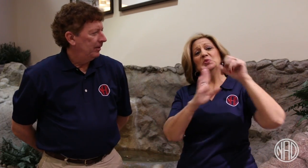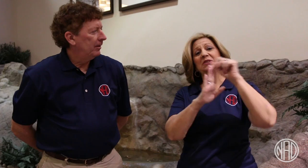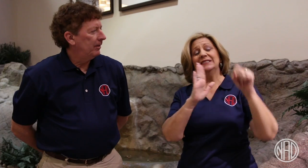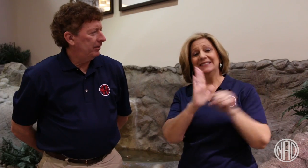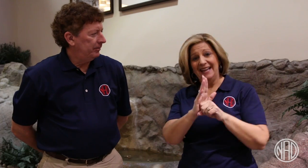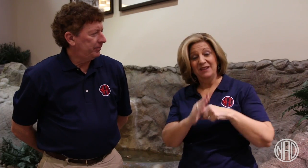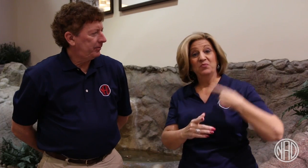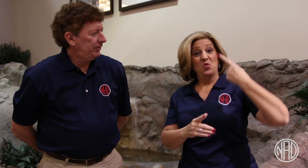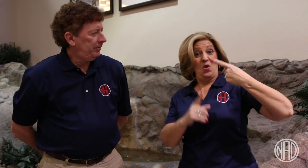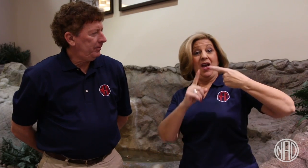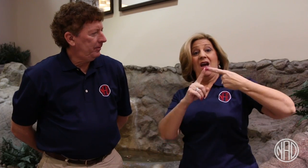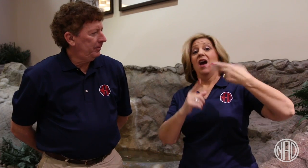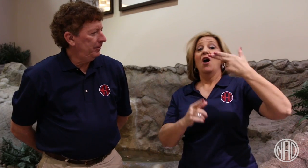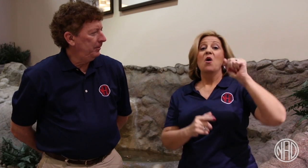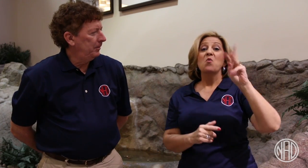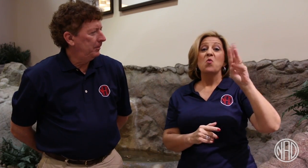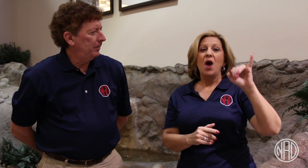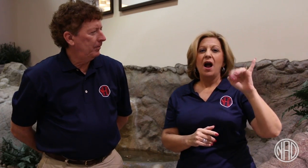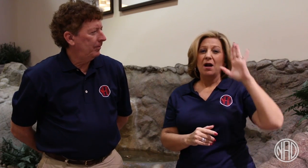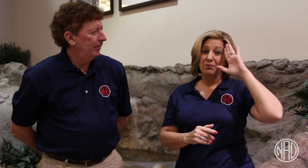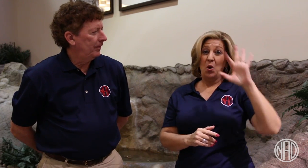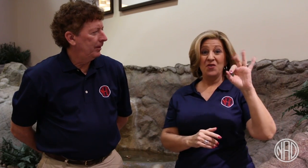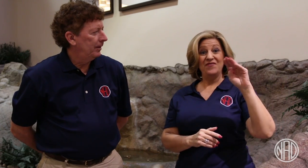In Hawaii-- actually I should begin by saying that